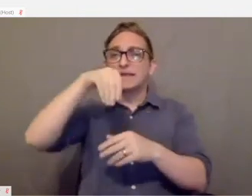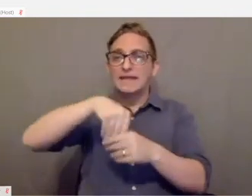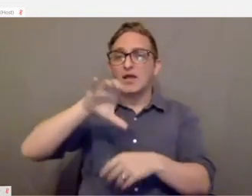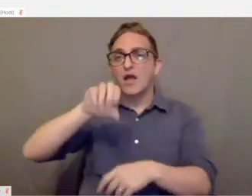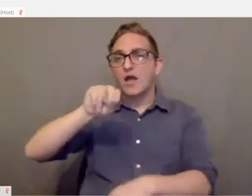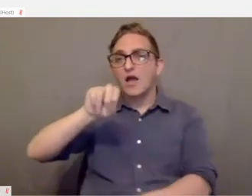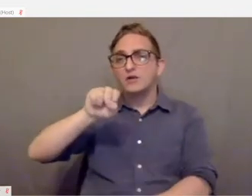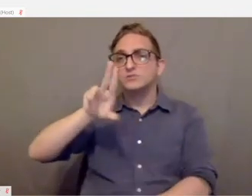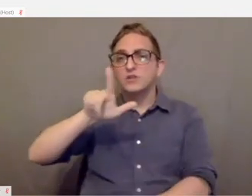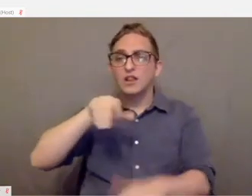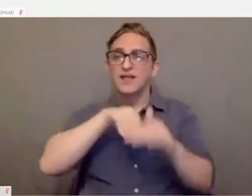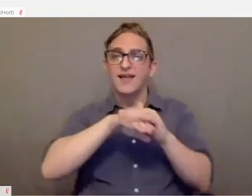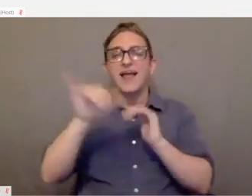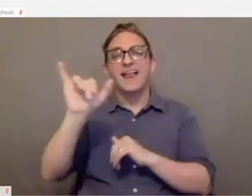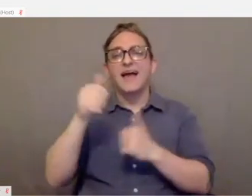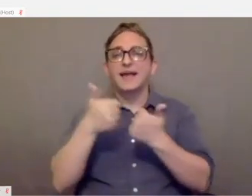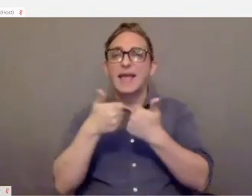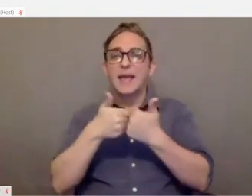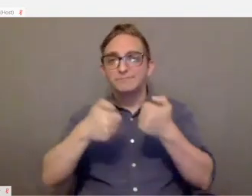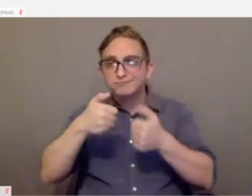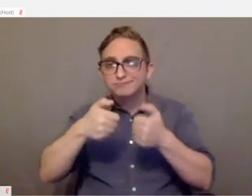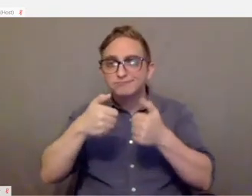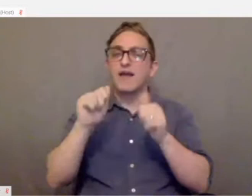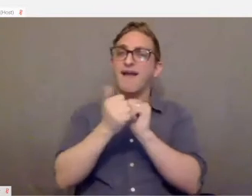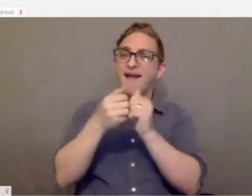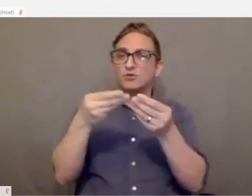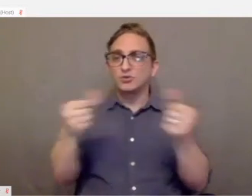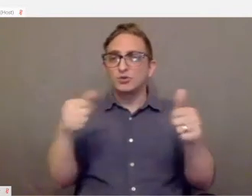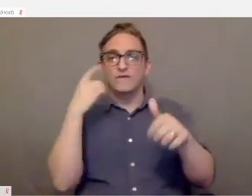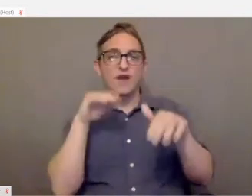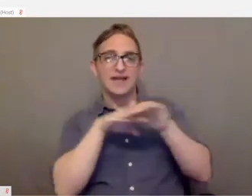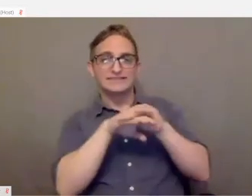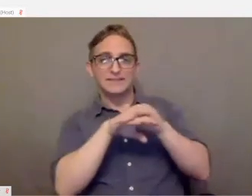Video game platforms and the different accessibility solutions built into those.